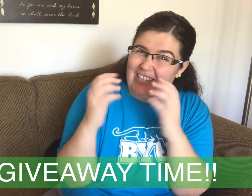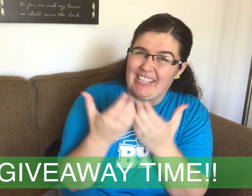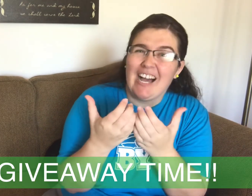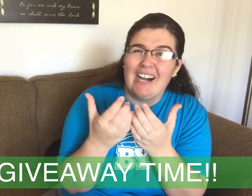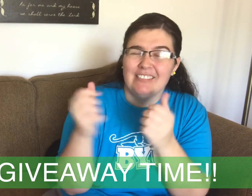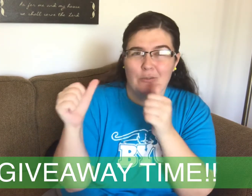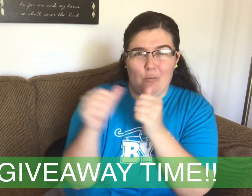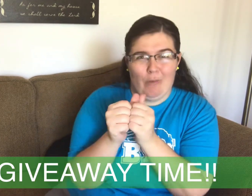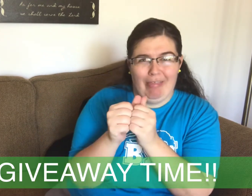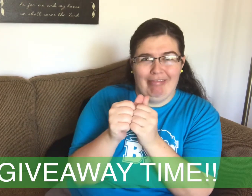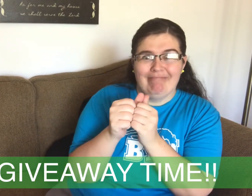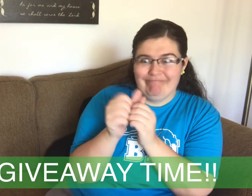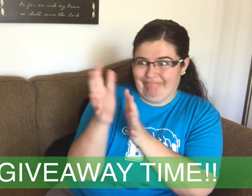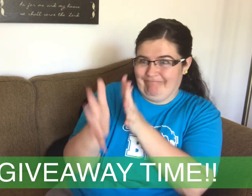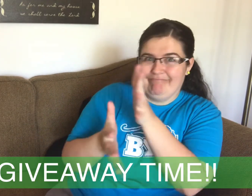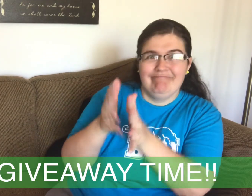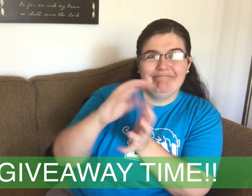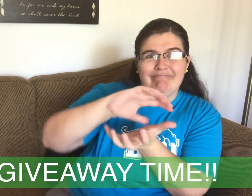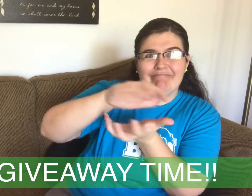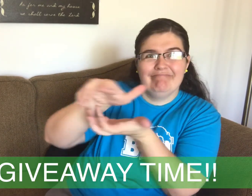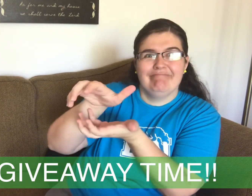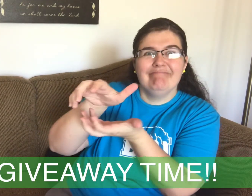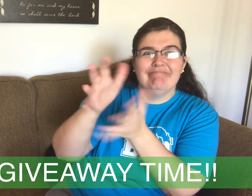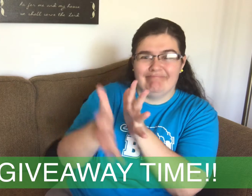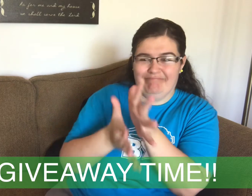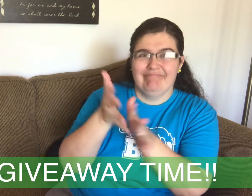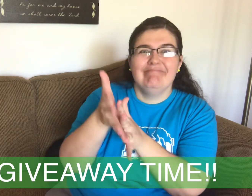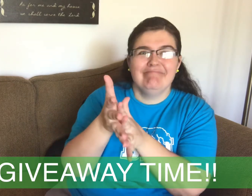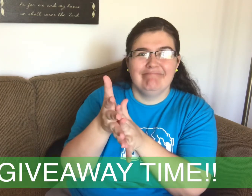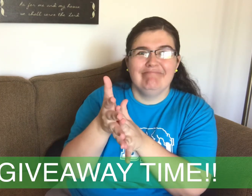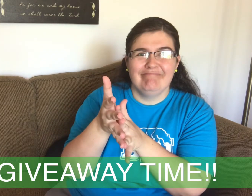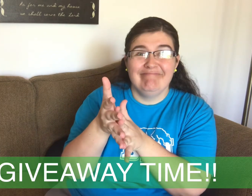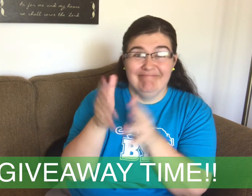InterSign University!